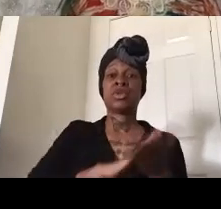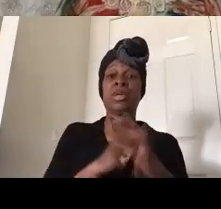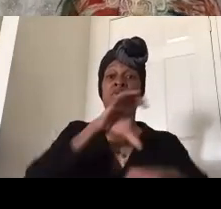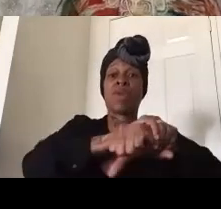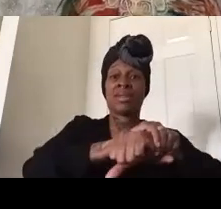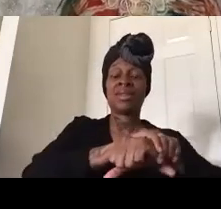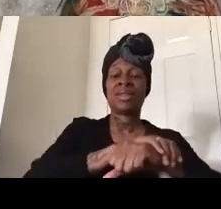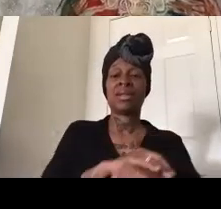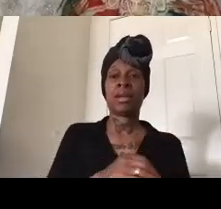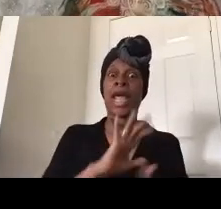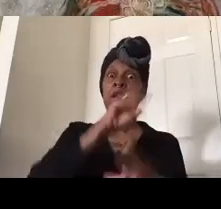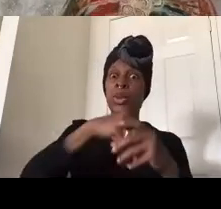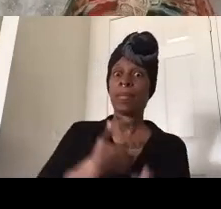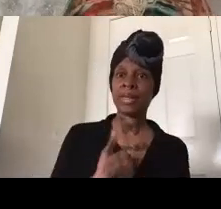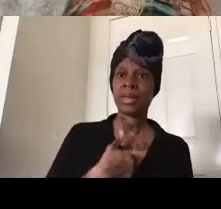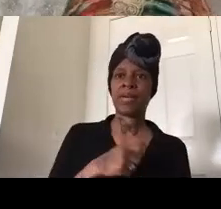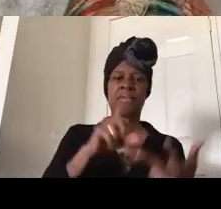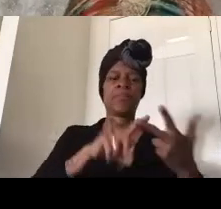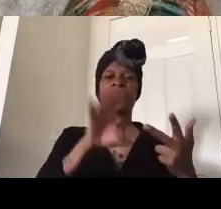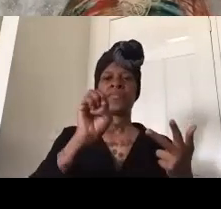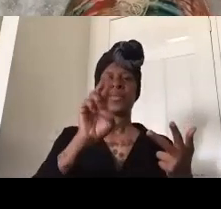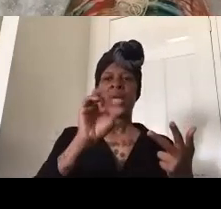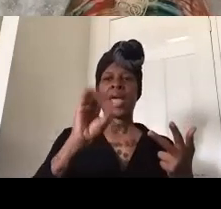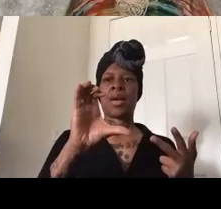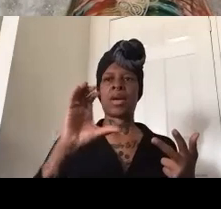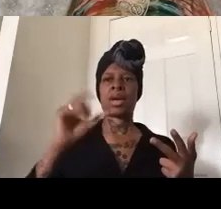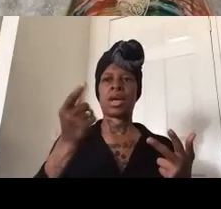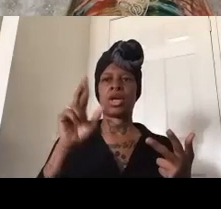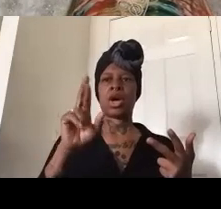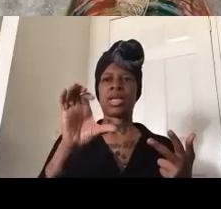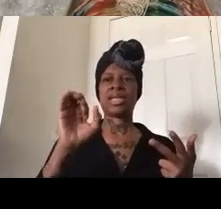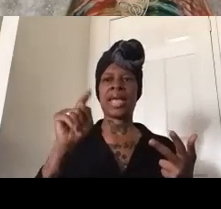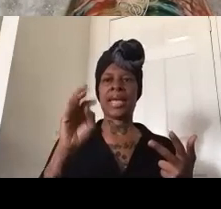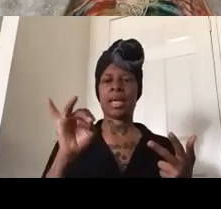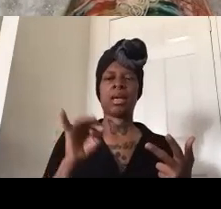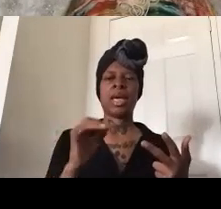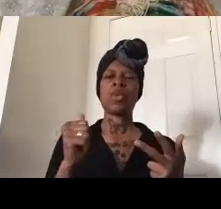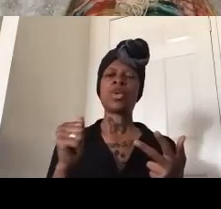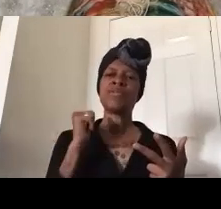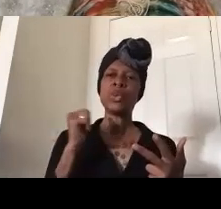eric garcetti who i mentioned refuses to put pressure on his police commission